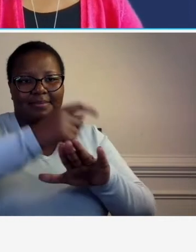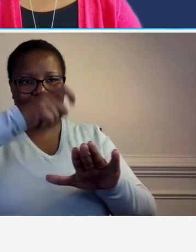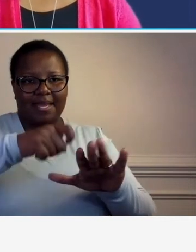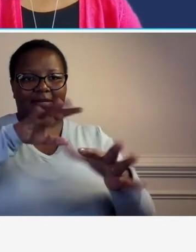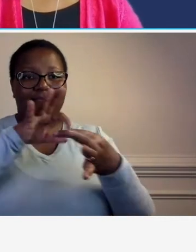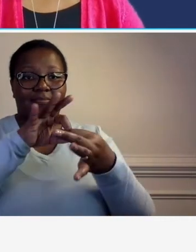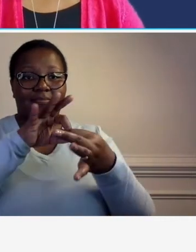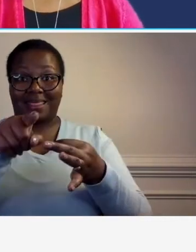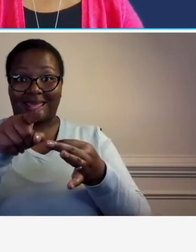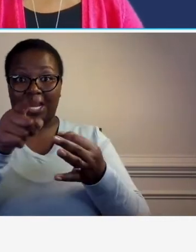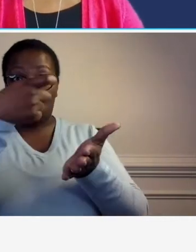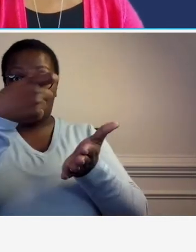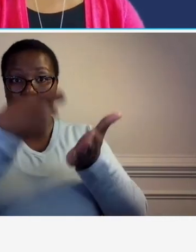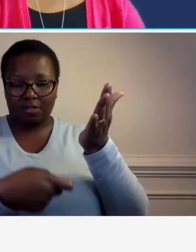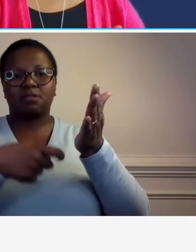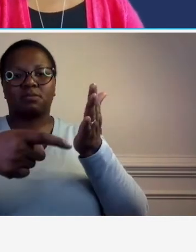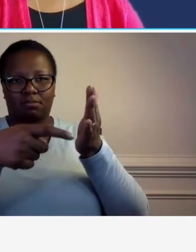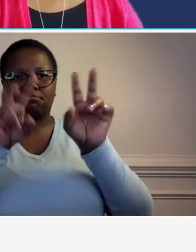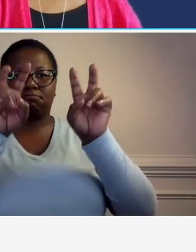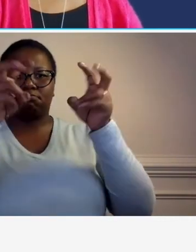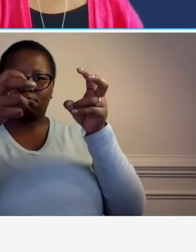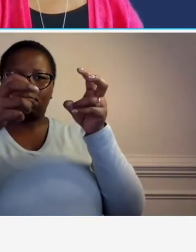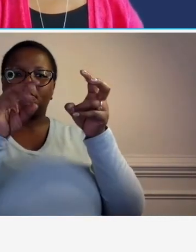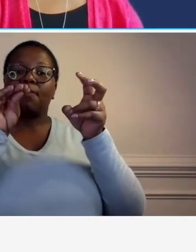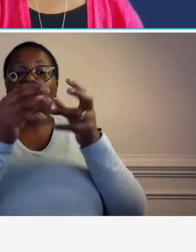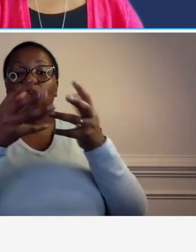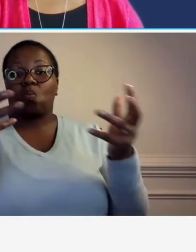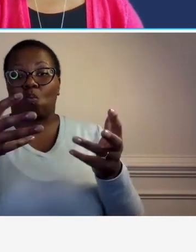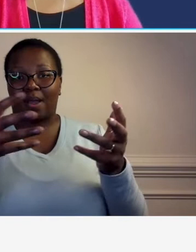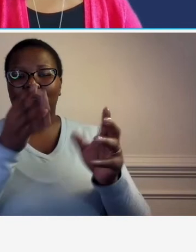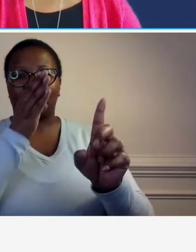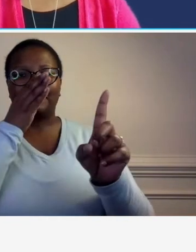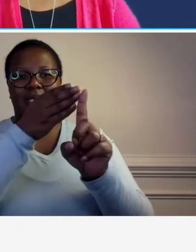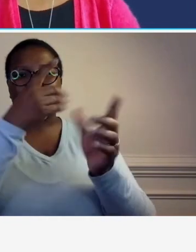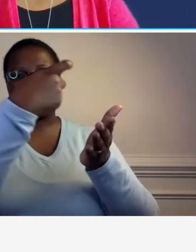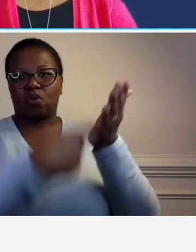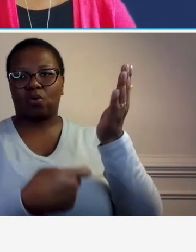labor costs as direct when the um when the employee is working on a specific project